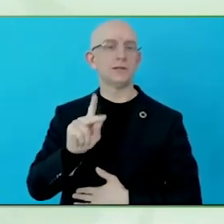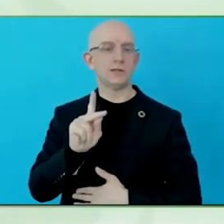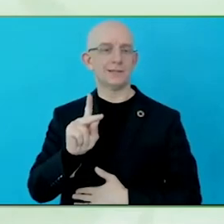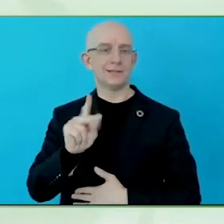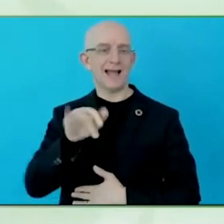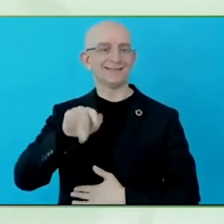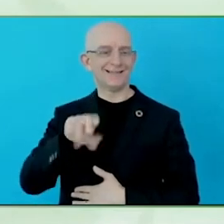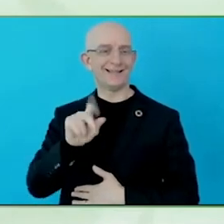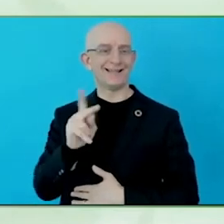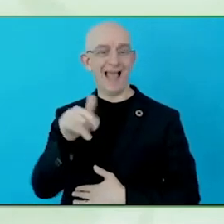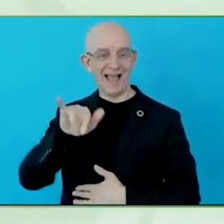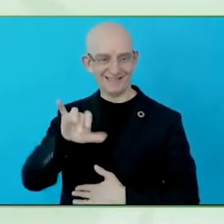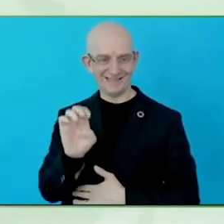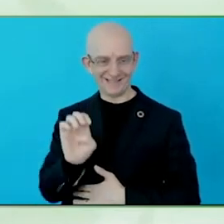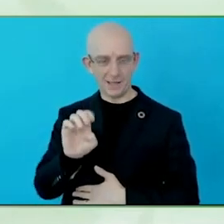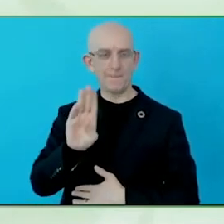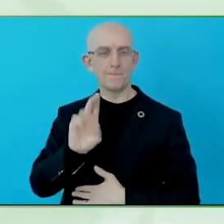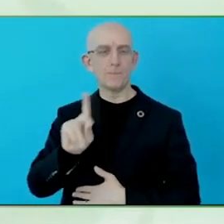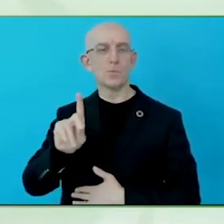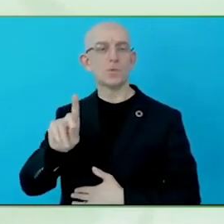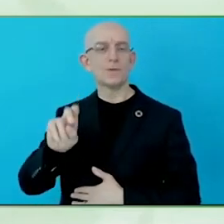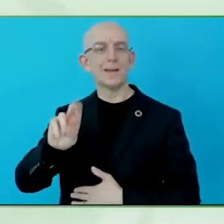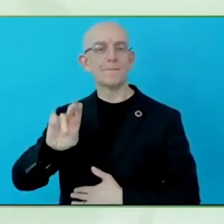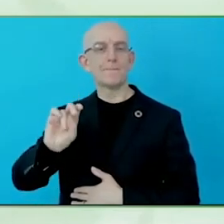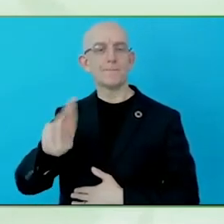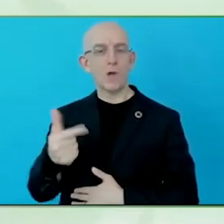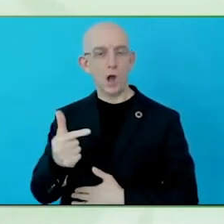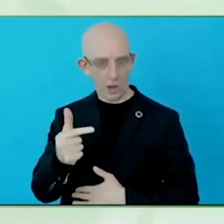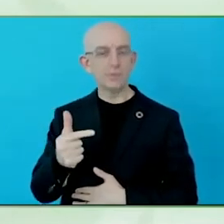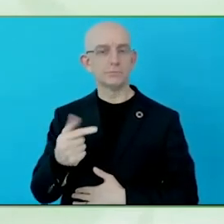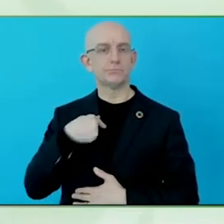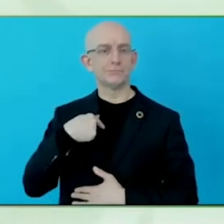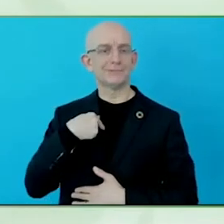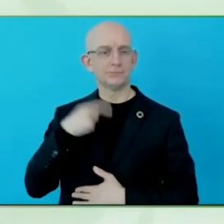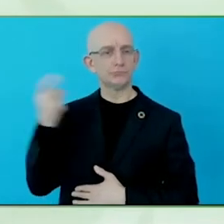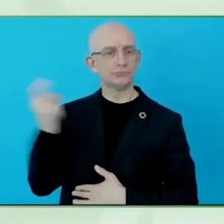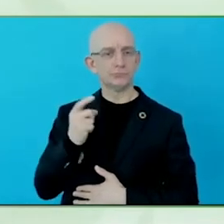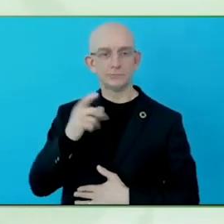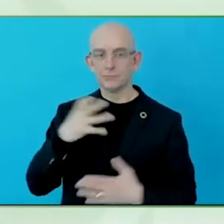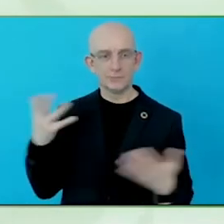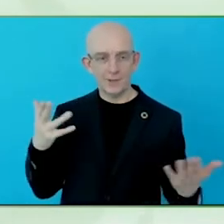I'm very happy to be here today for this discussion with Kristin.